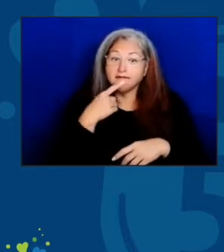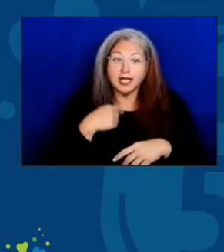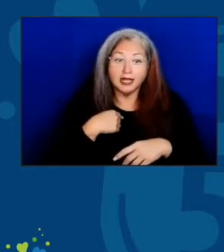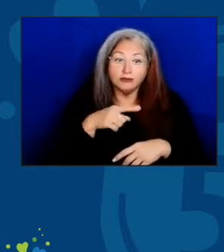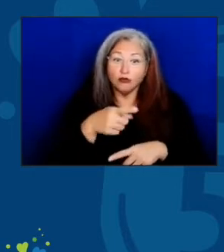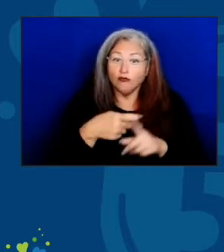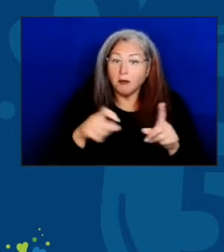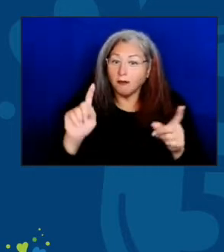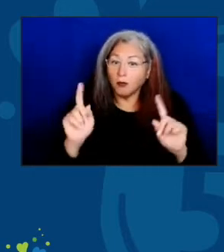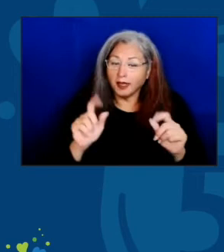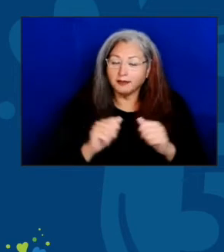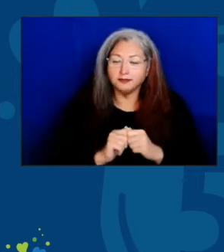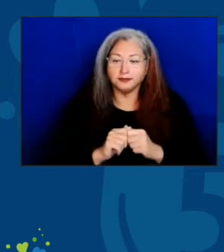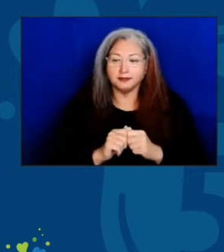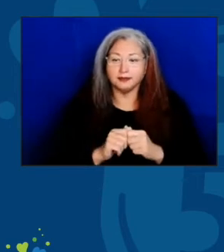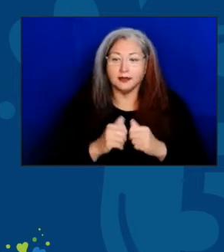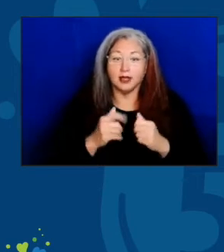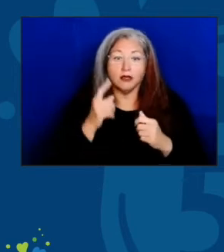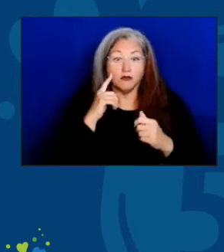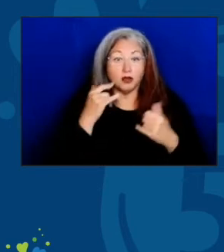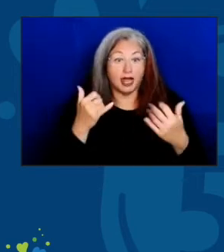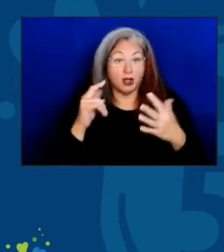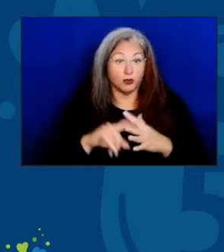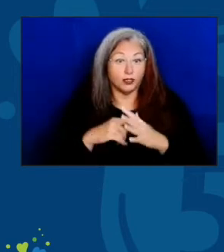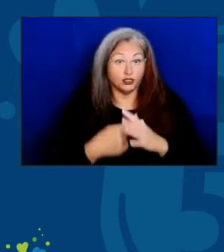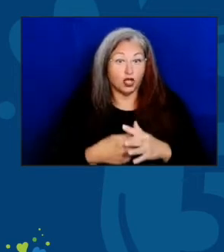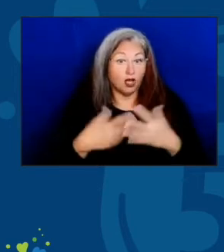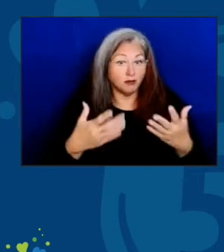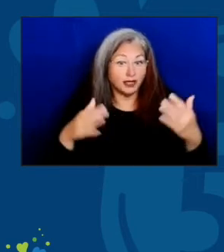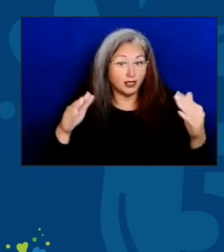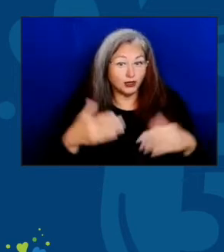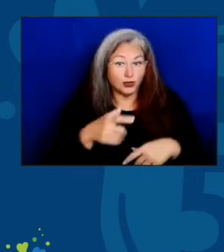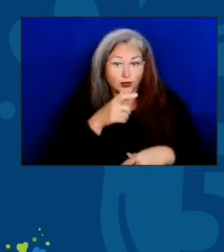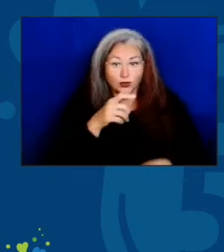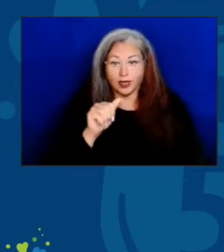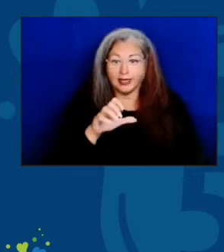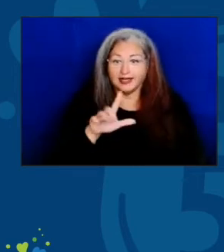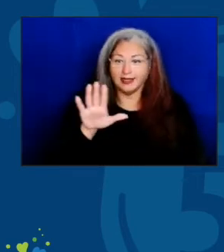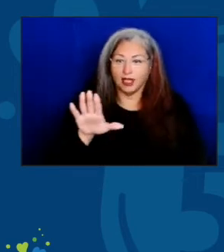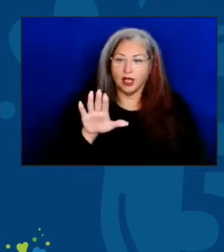Now, to get us started, I'd like to introduce ACL's Acting Administrator